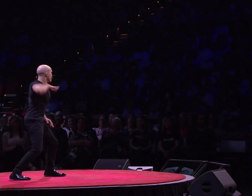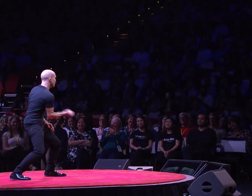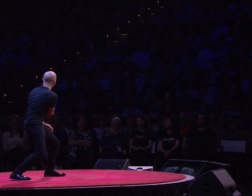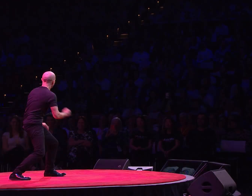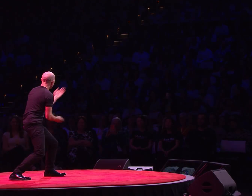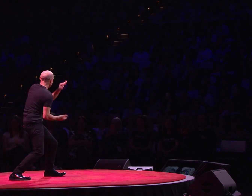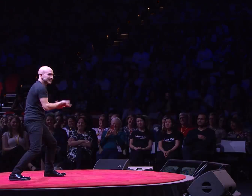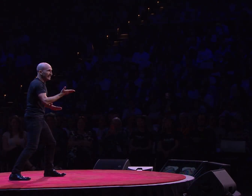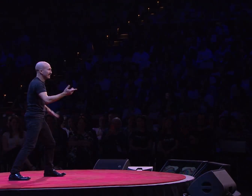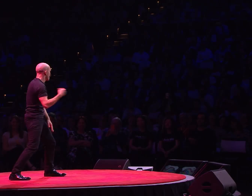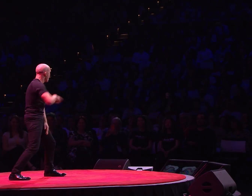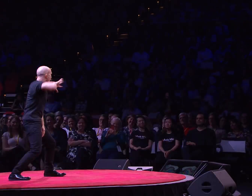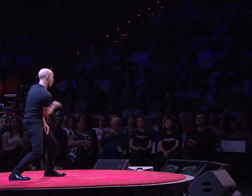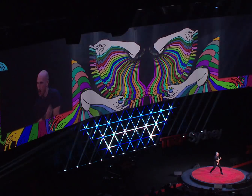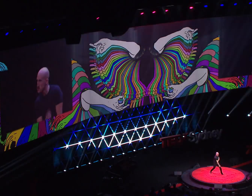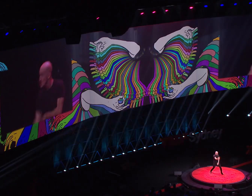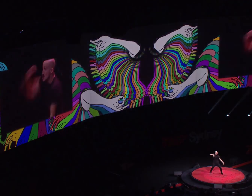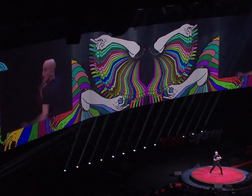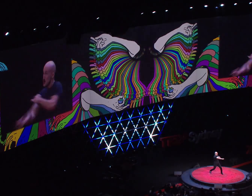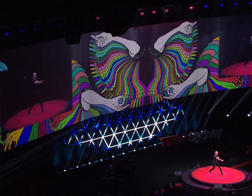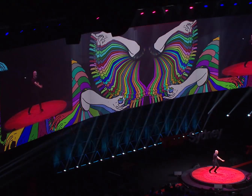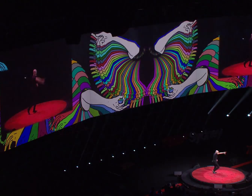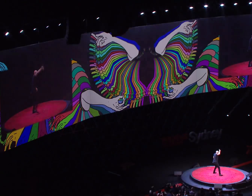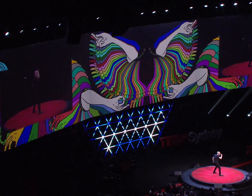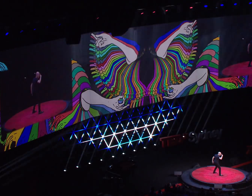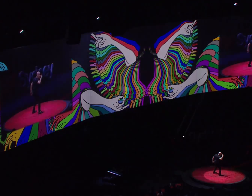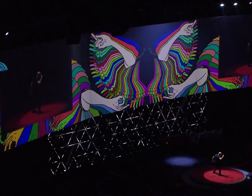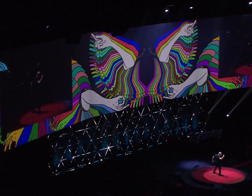Just gotta get out, just gotta get right outta here